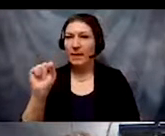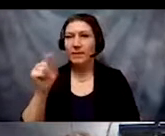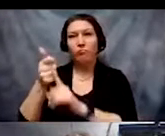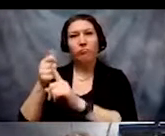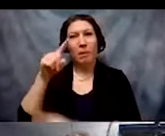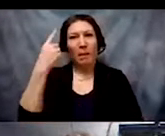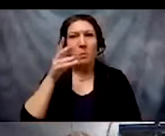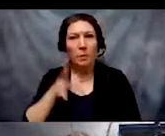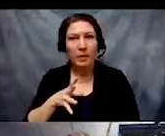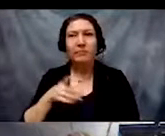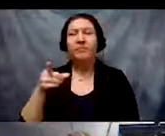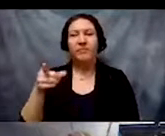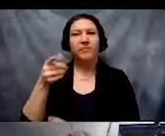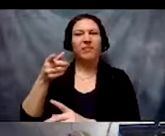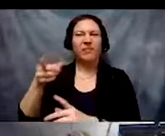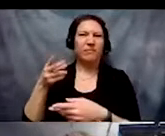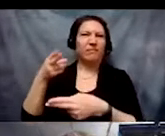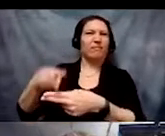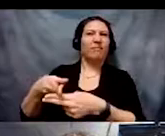Crenshaw is known as the person who who first coined